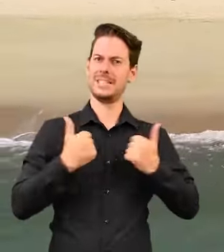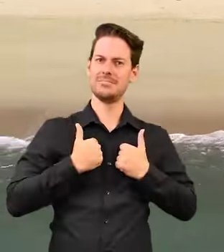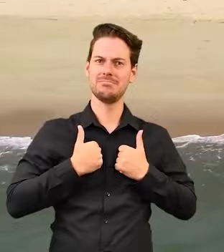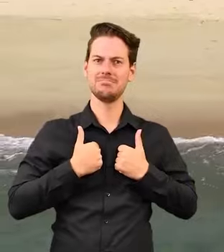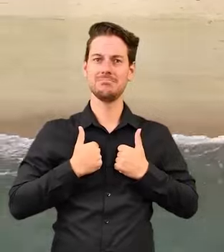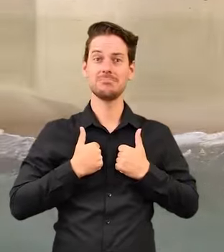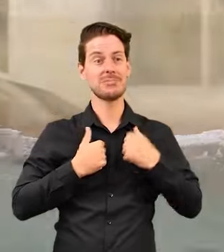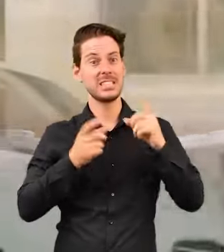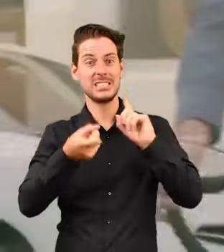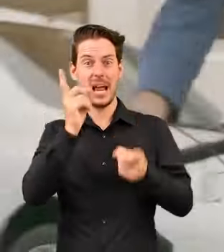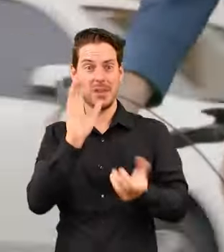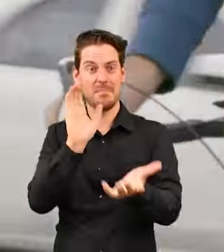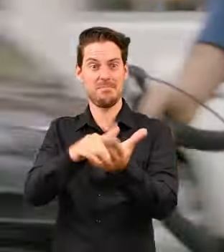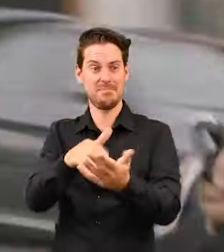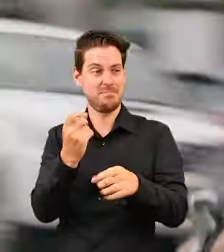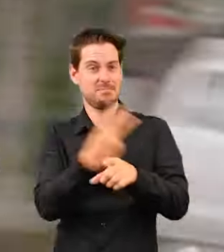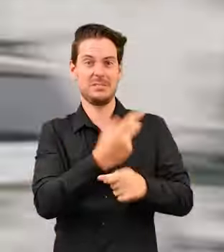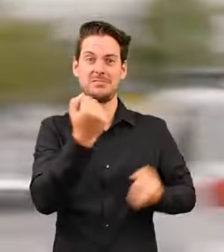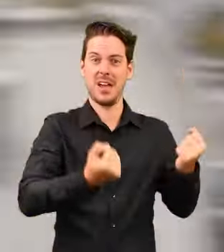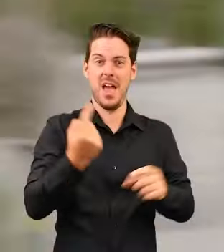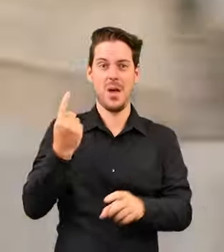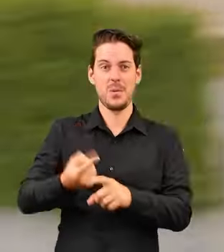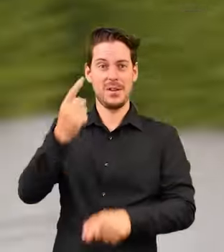you there sometimes a lot quicker than a vehicle can as well.